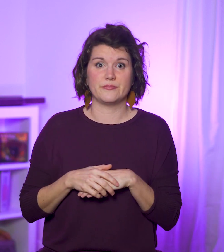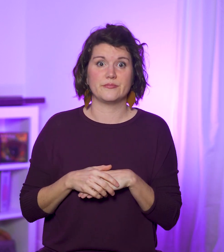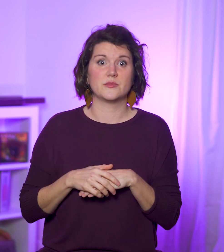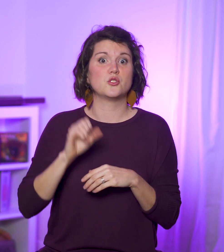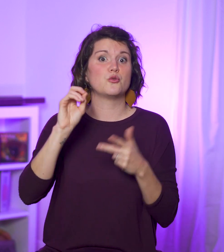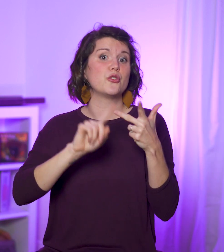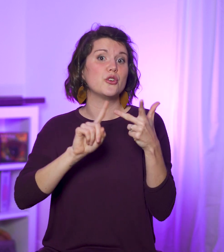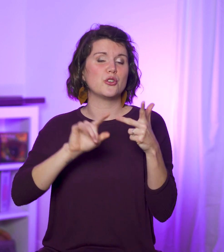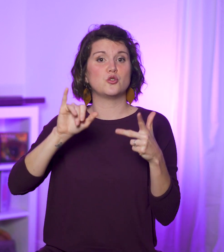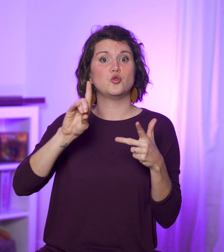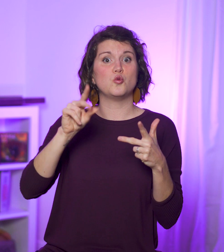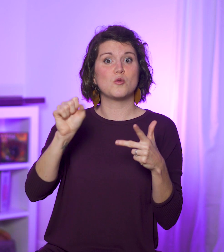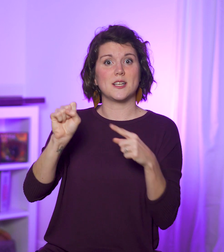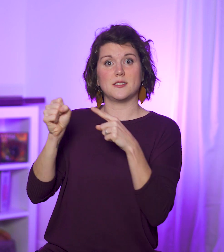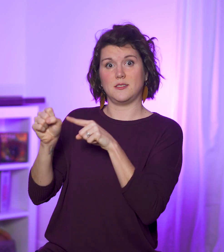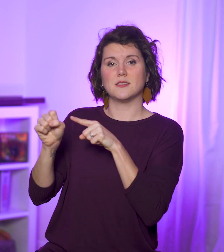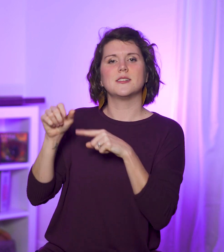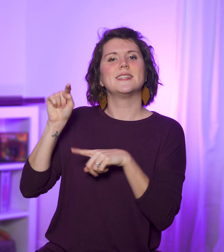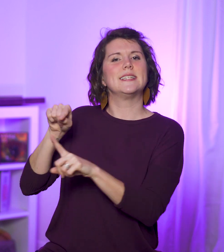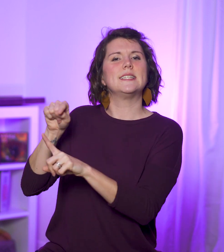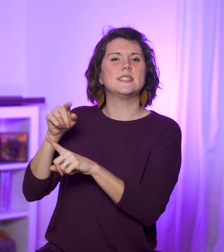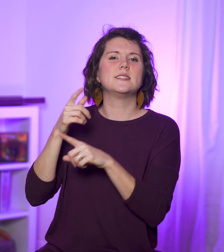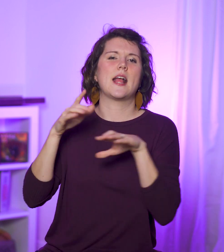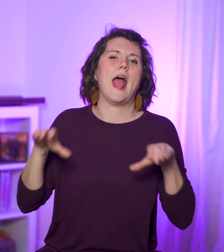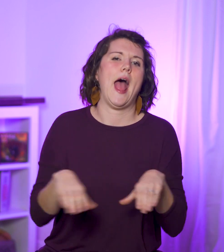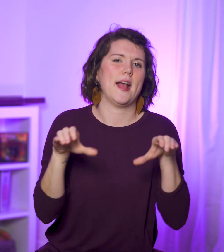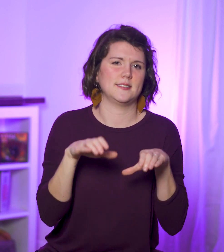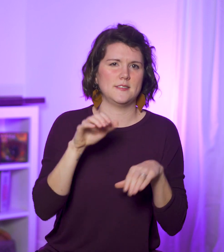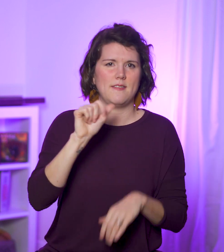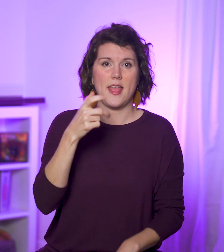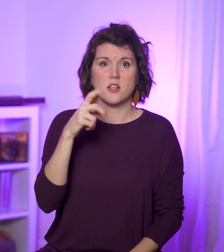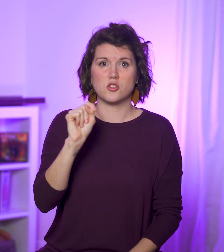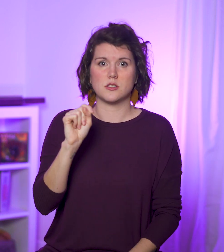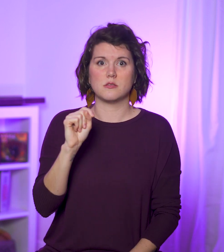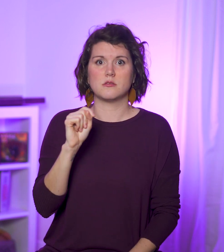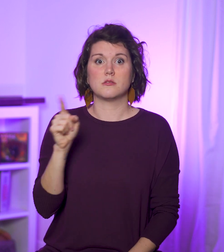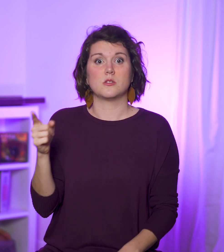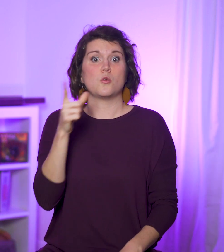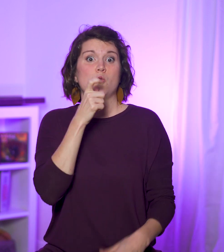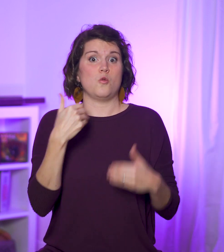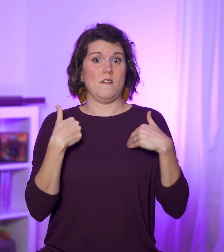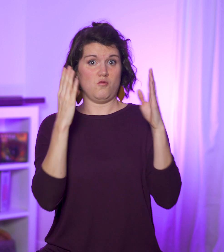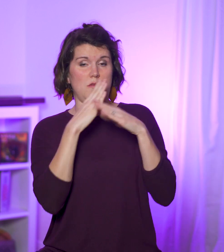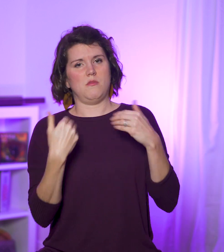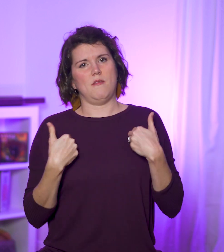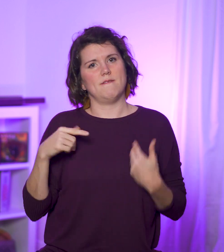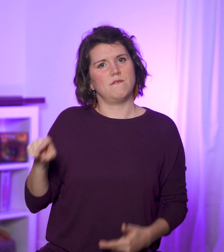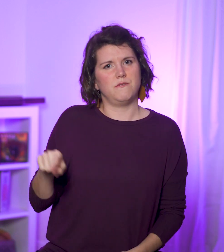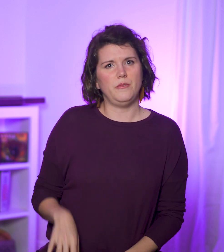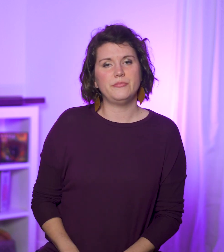Third, Judas, the active agent, has woe pronounced on him.